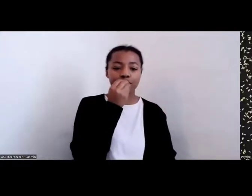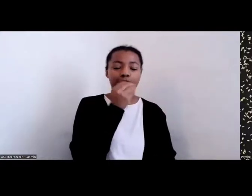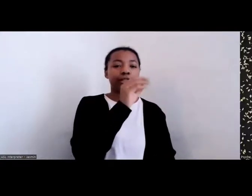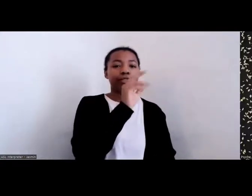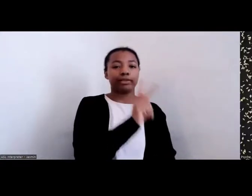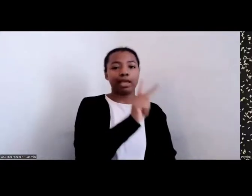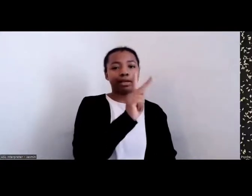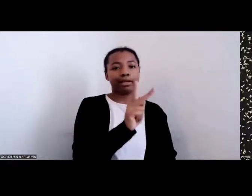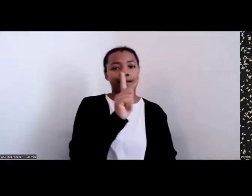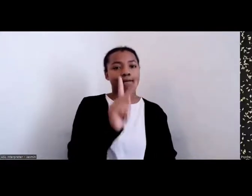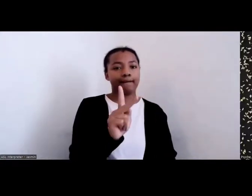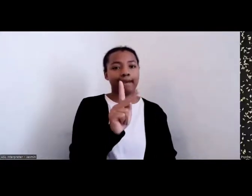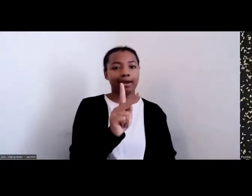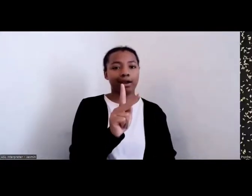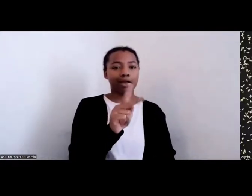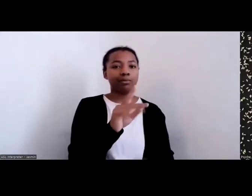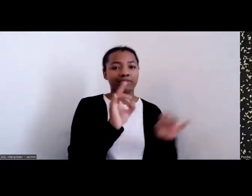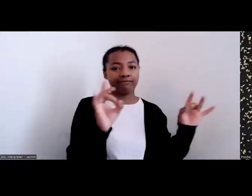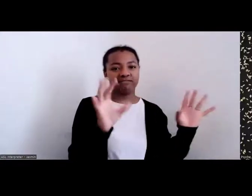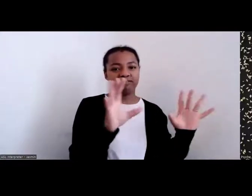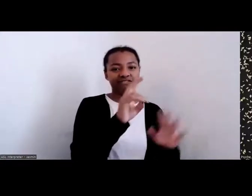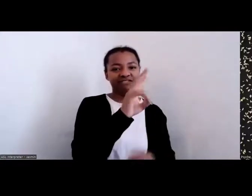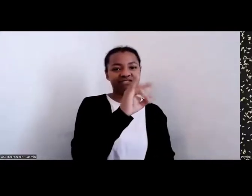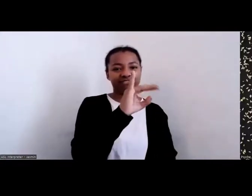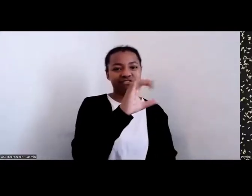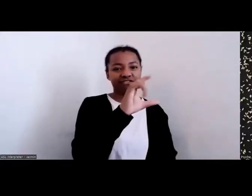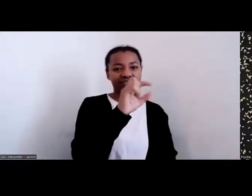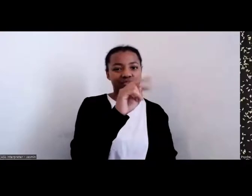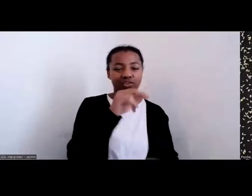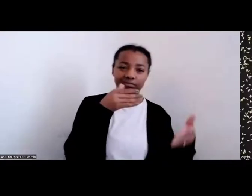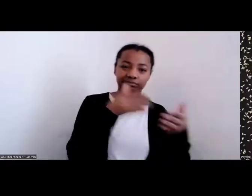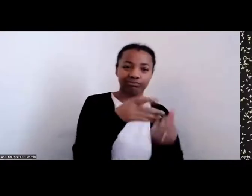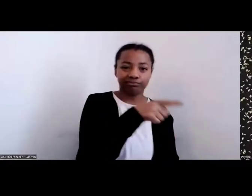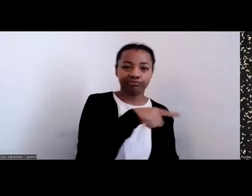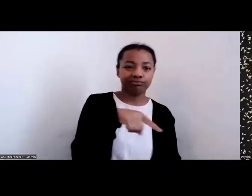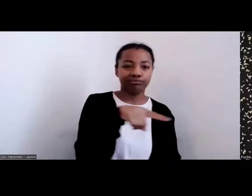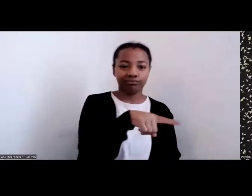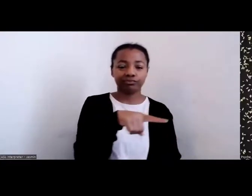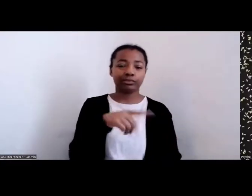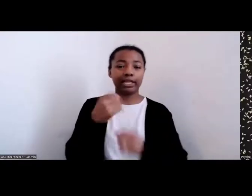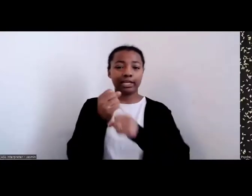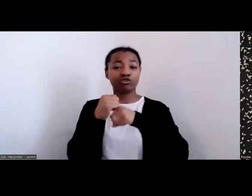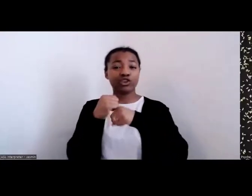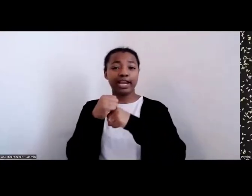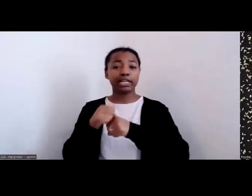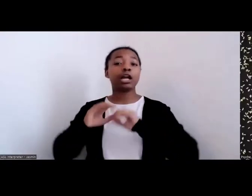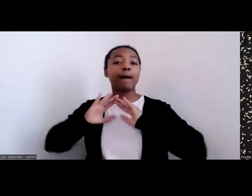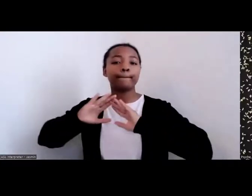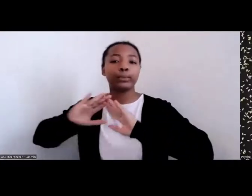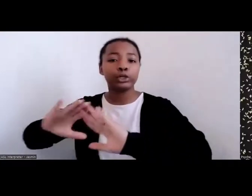the industrial era, which brought us into not just the north; right? We didn't just migrate to the north;